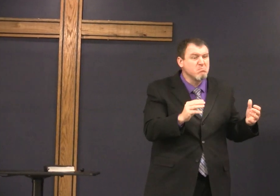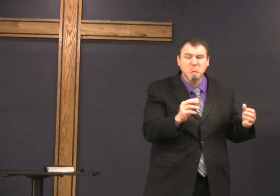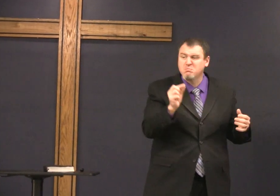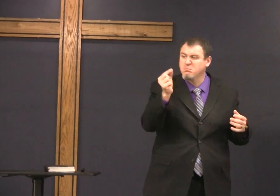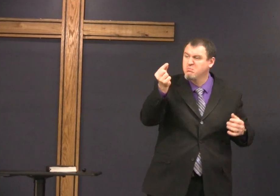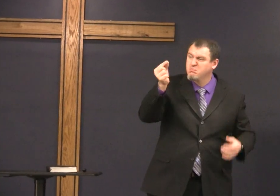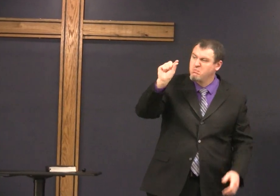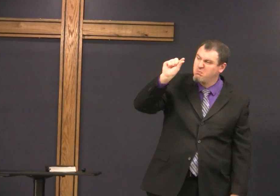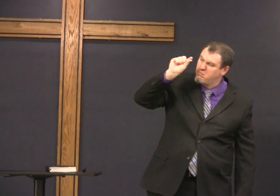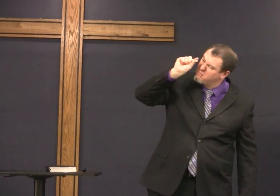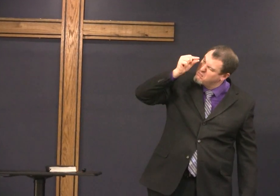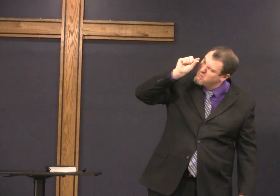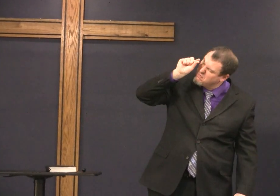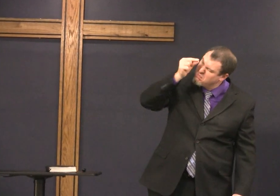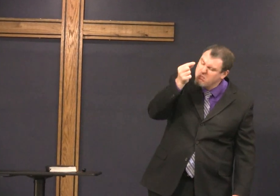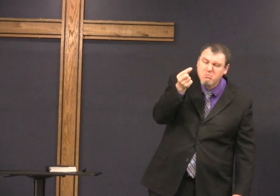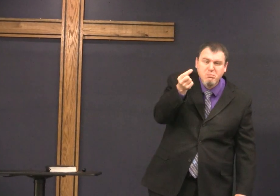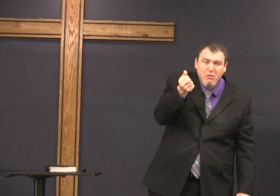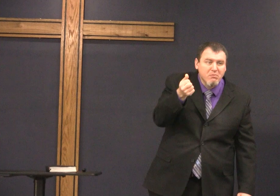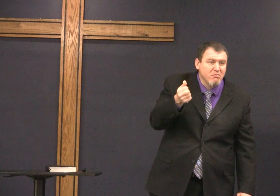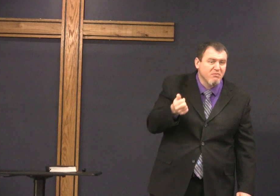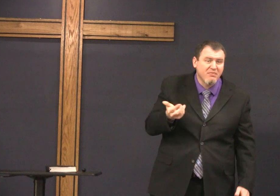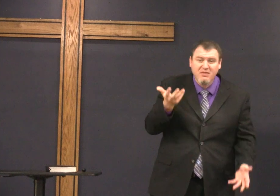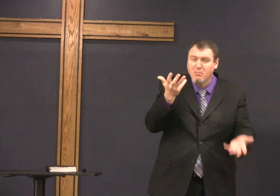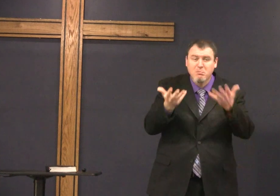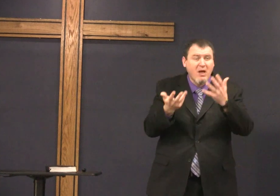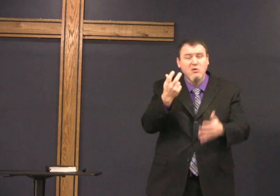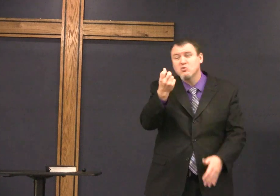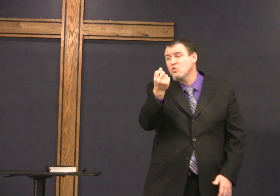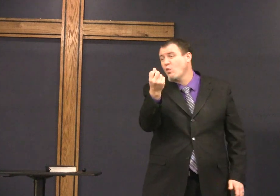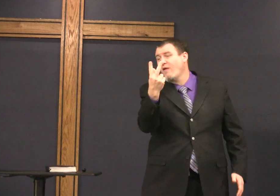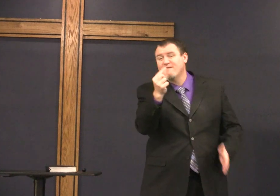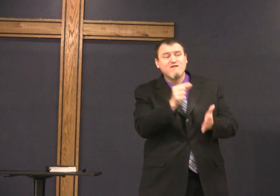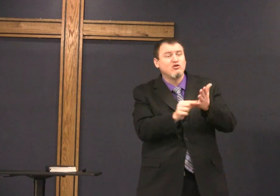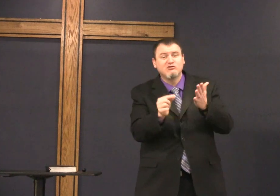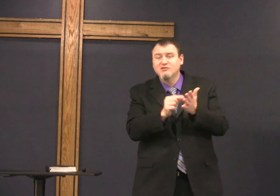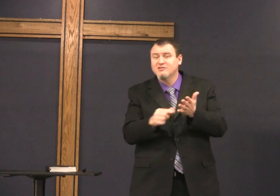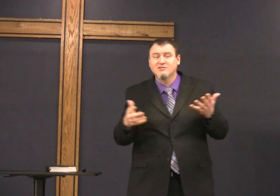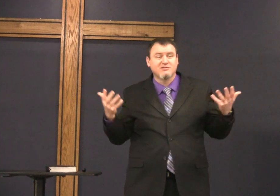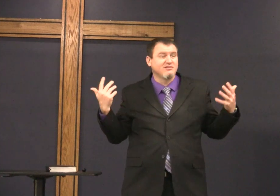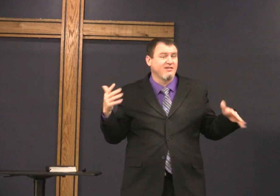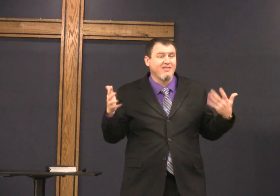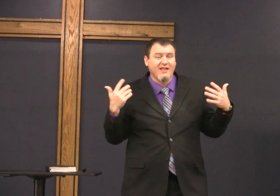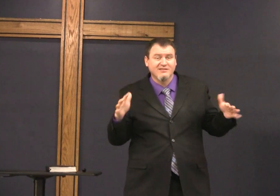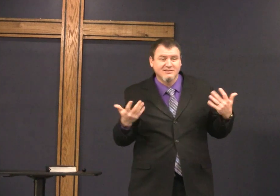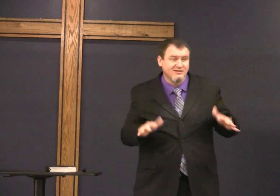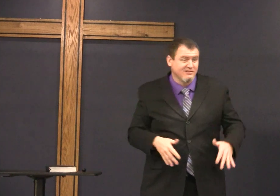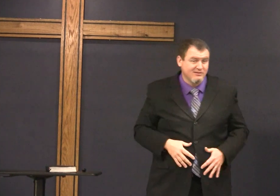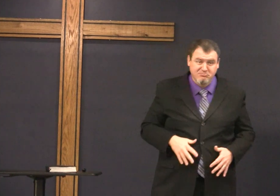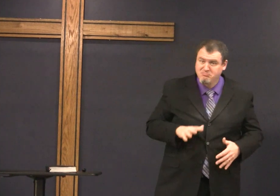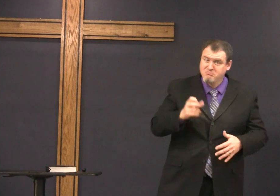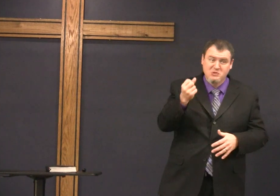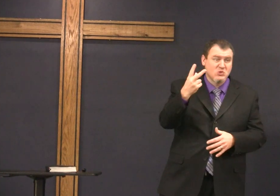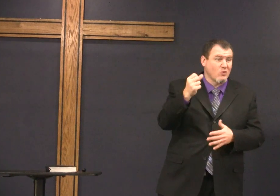we don't know a lot about Simeon very very small information there it's about 12 verses that's it